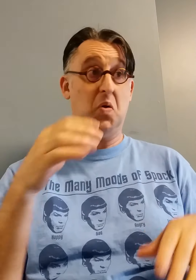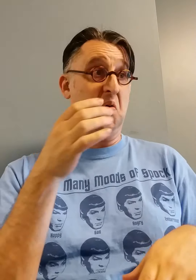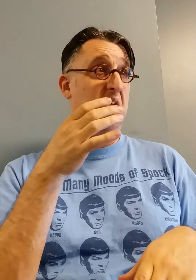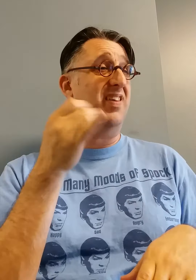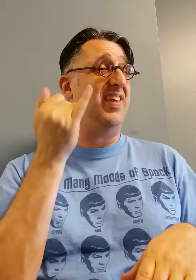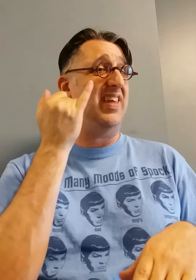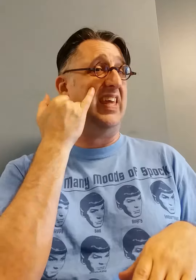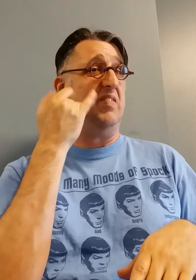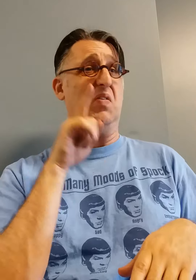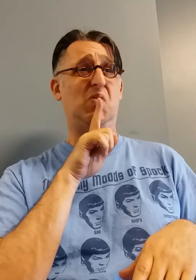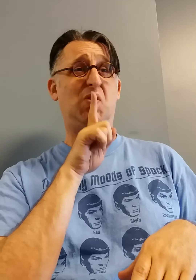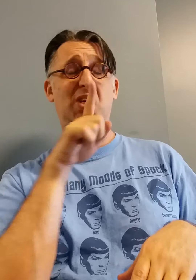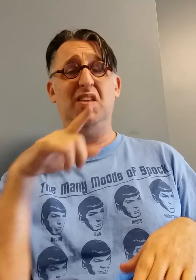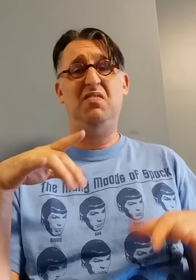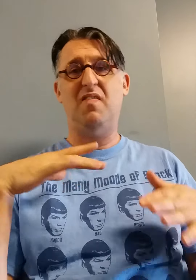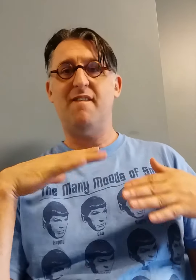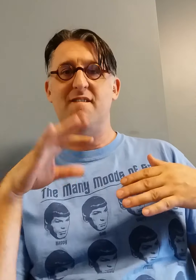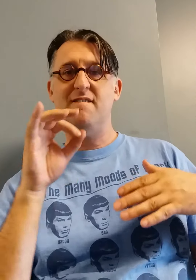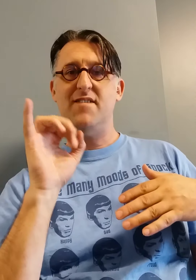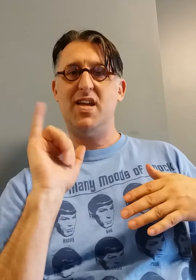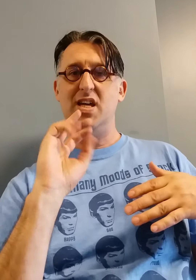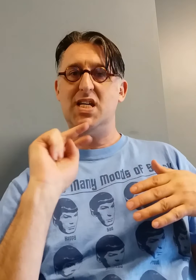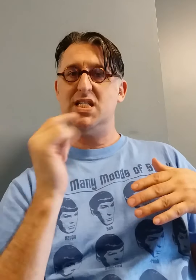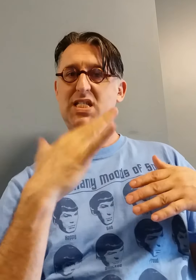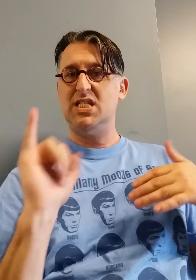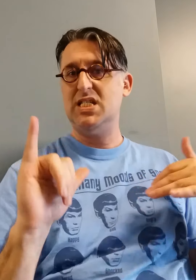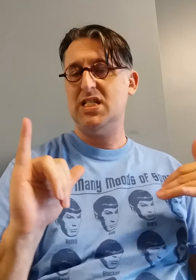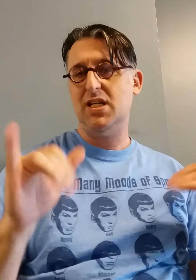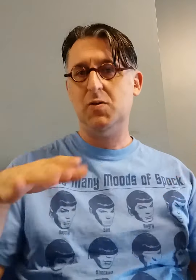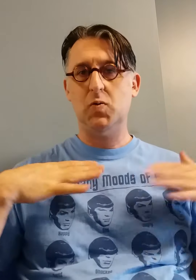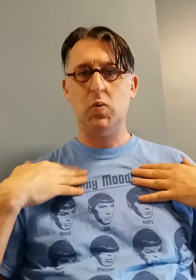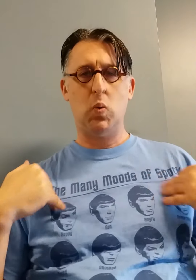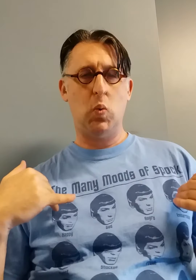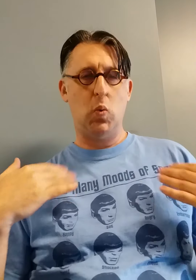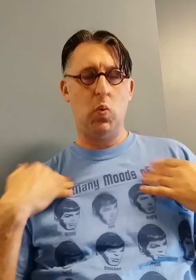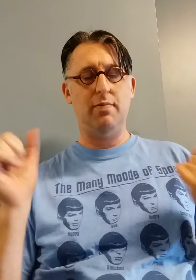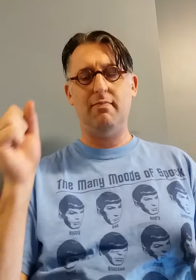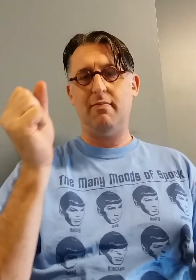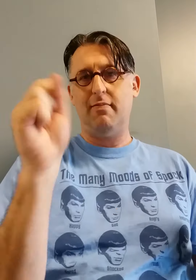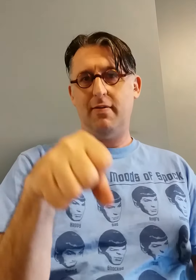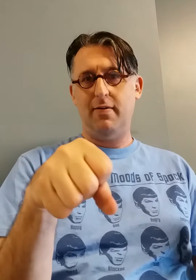If you want to dress fancy... You can!